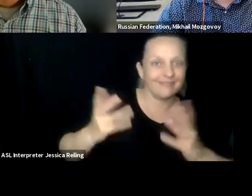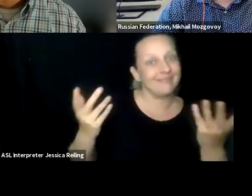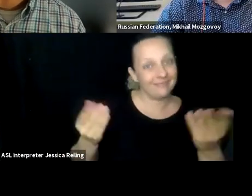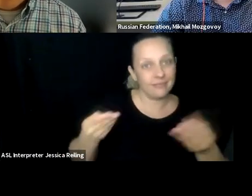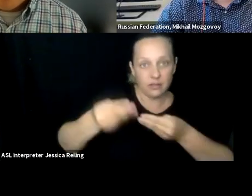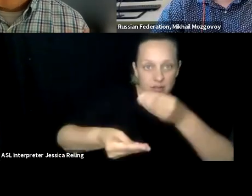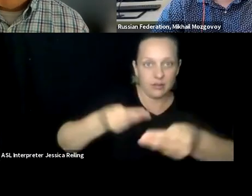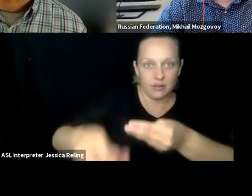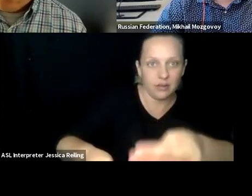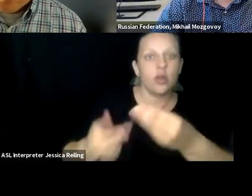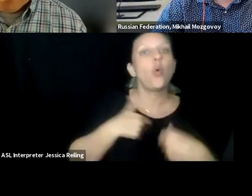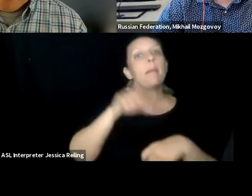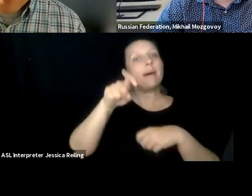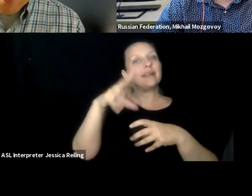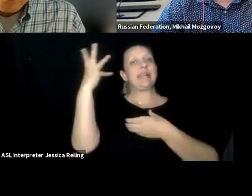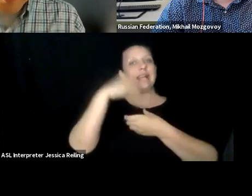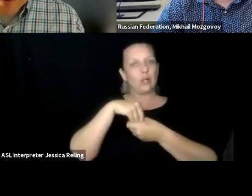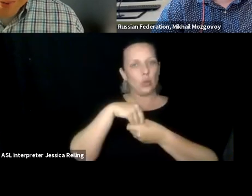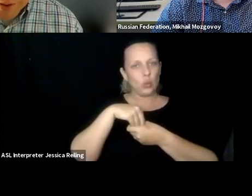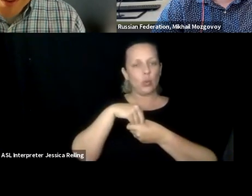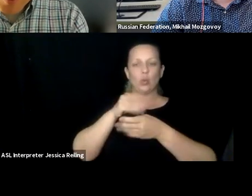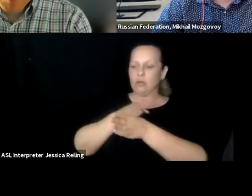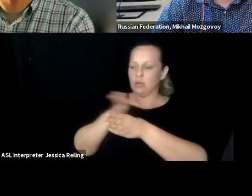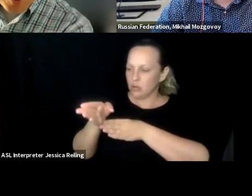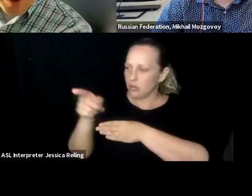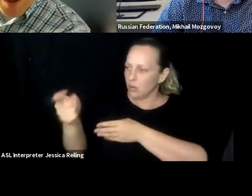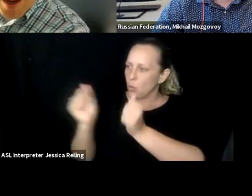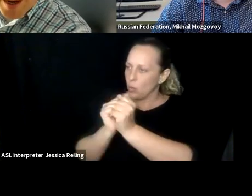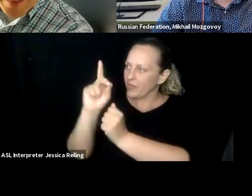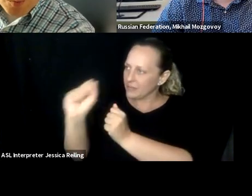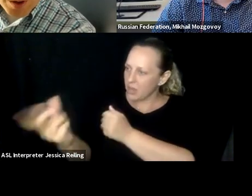and the teaching and inspiring the next generation of scholars. So